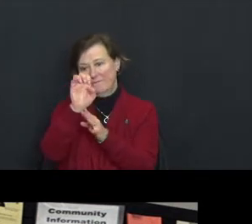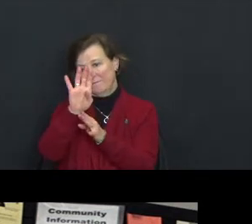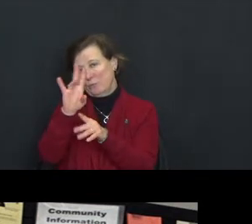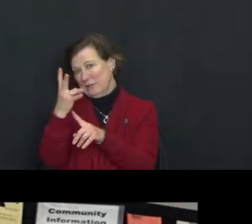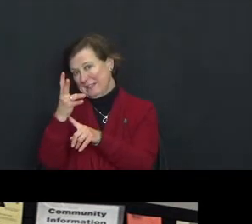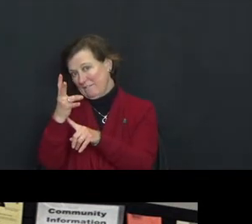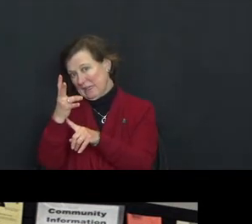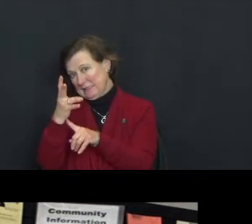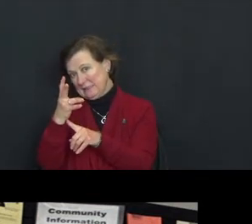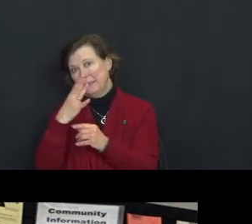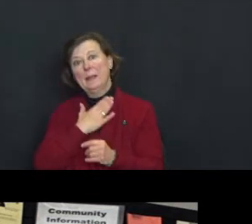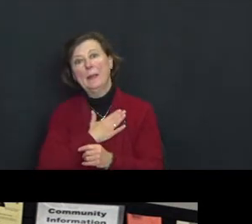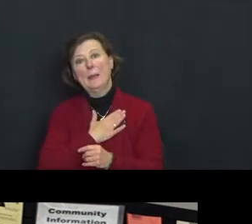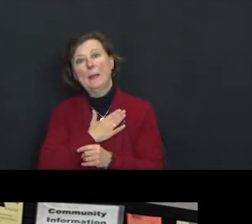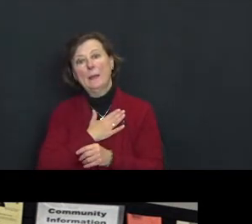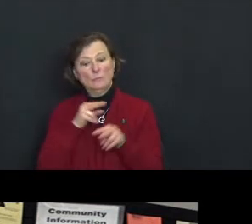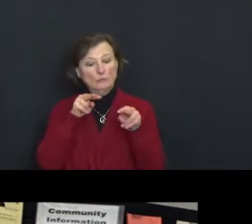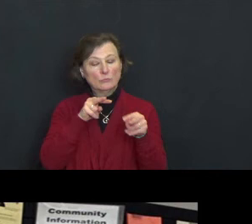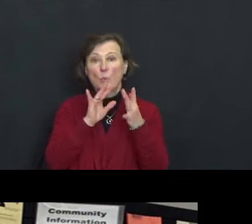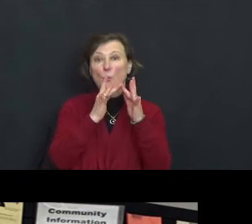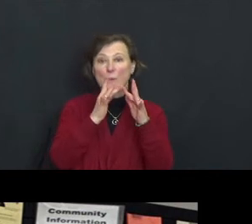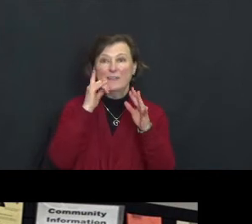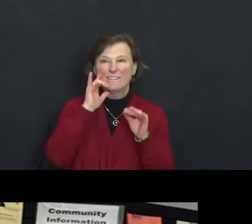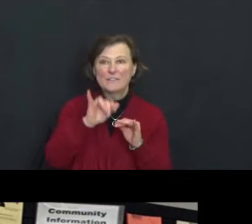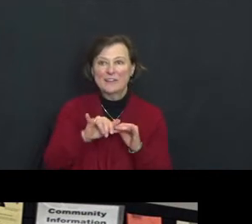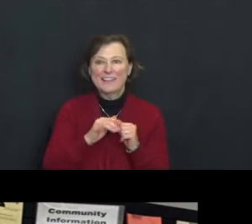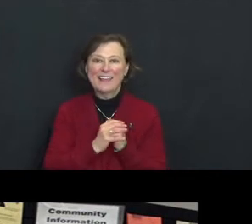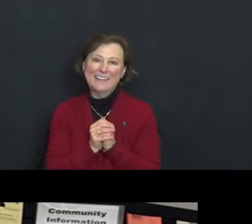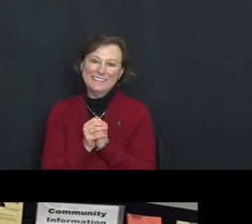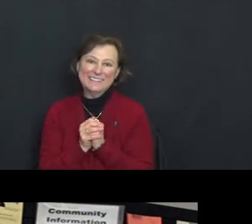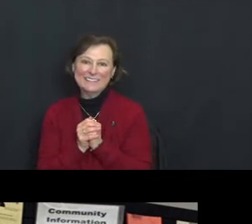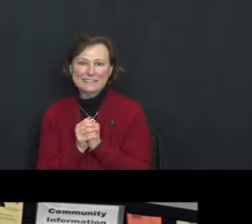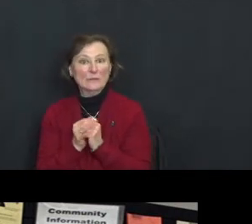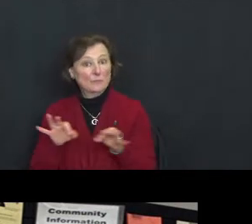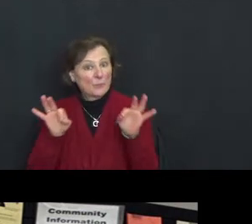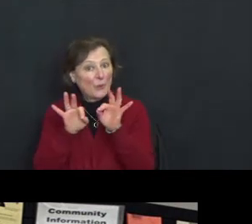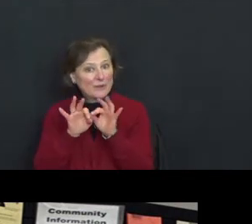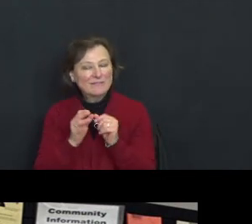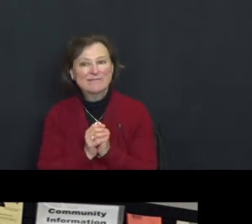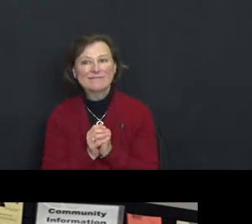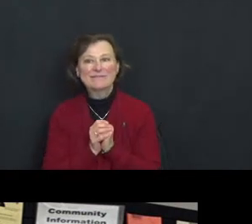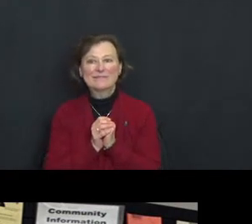So please see the website for details. It's an important thing for us to think about.